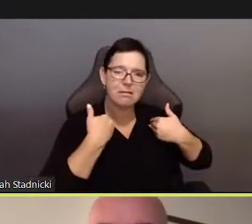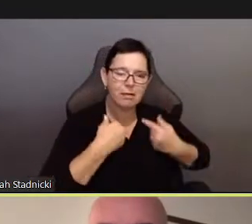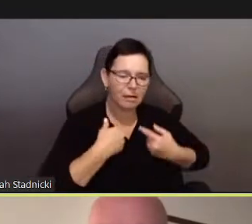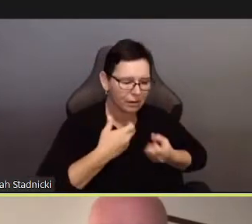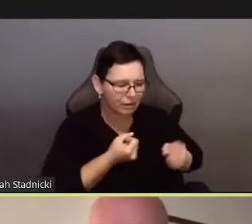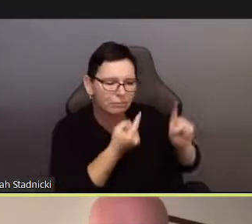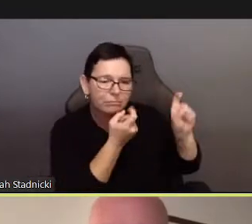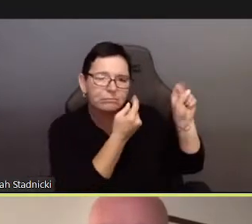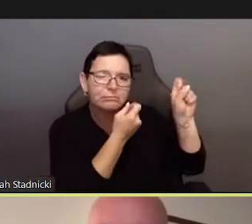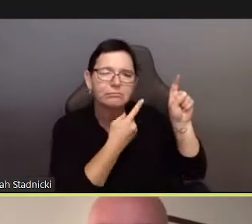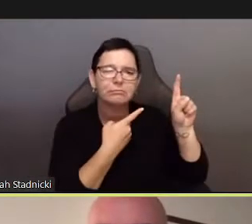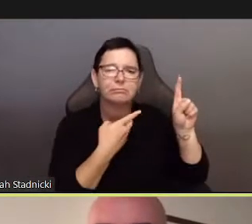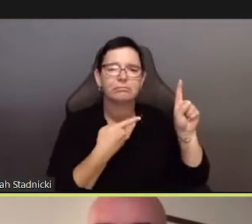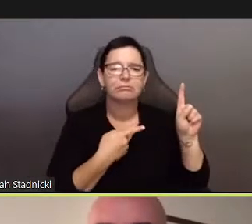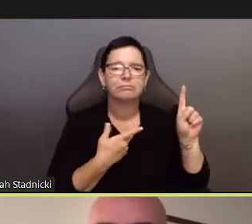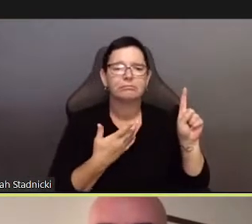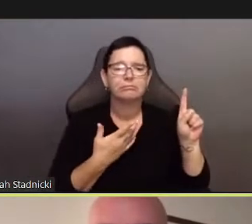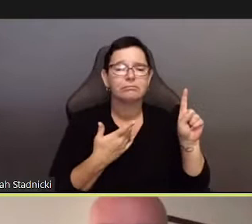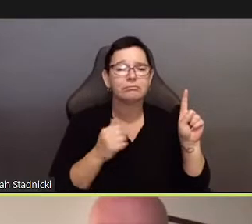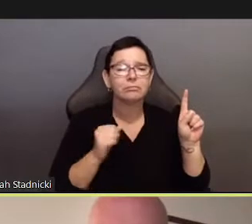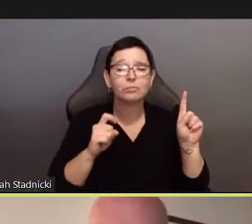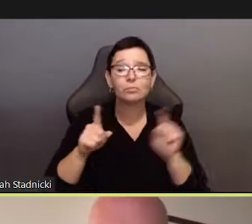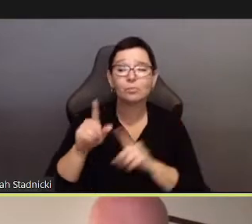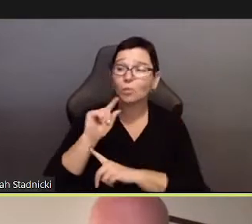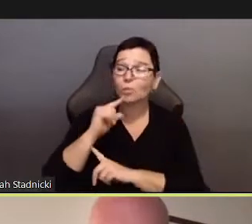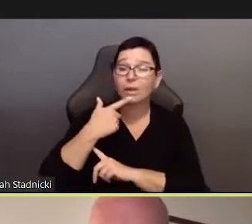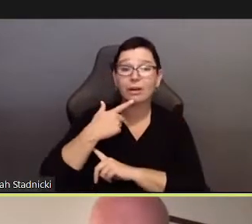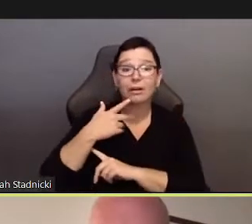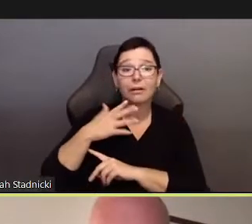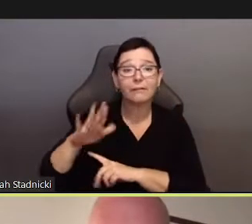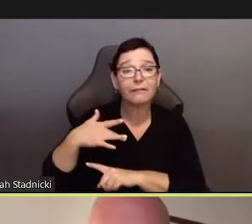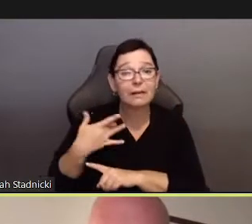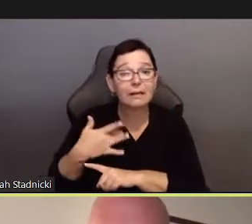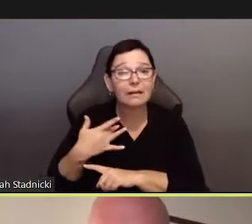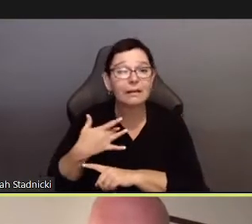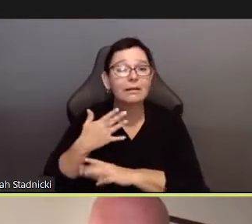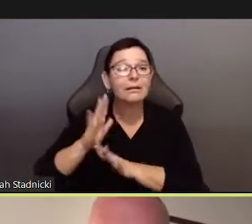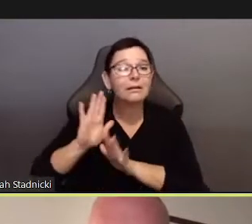In the indefinite waiting that can make solitude of cruising ecstatic,